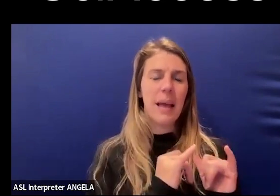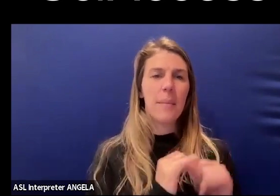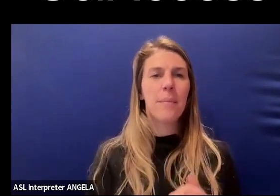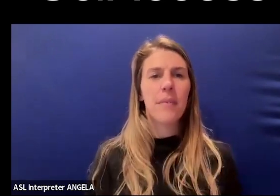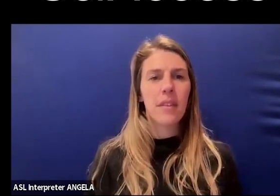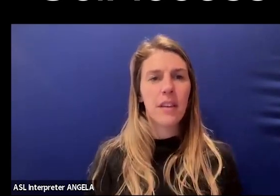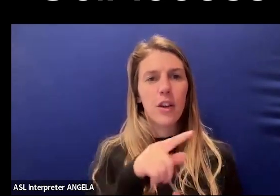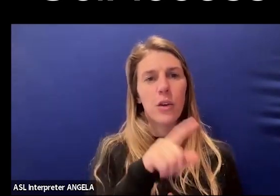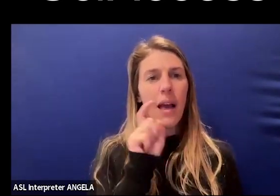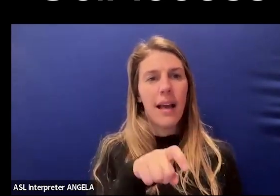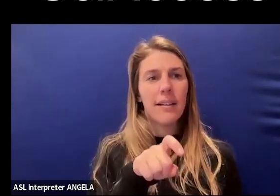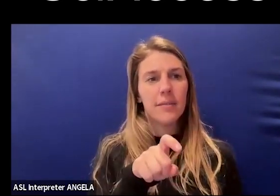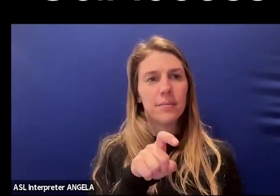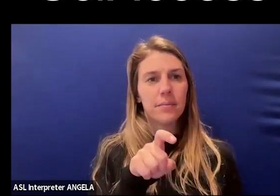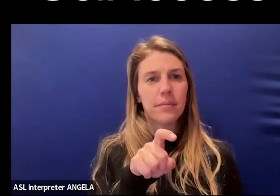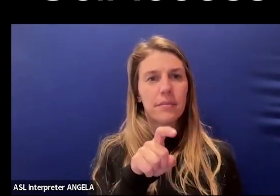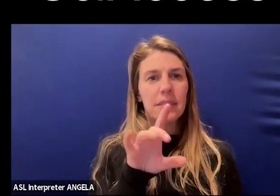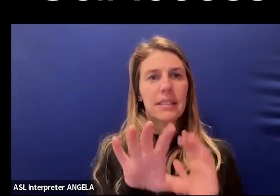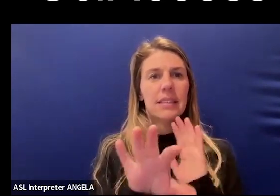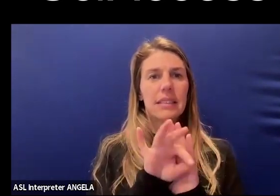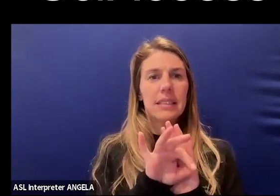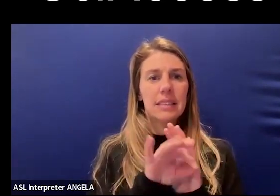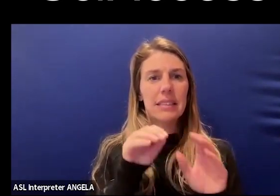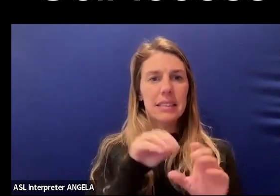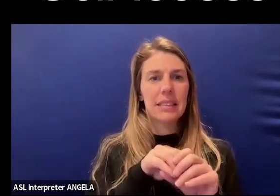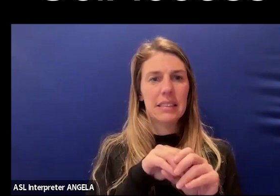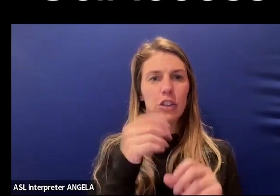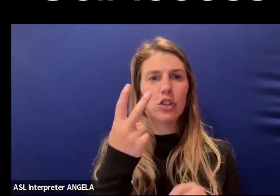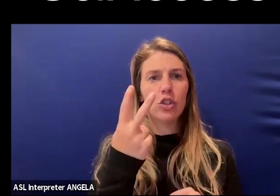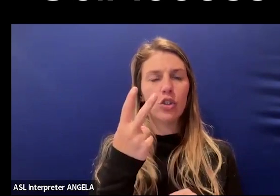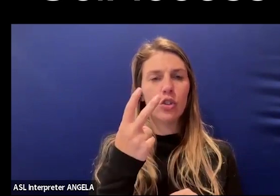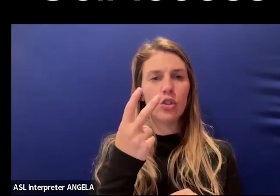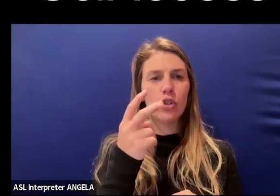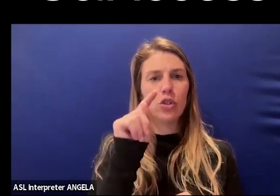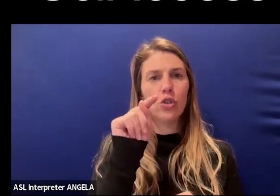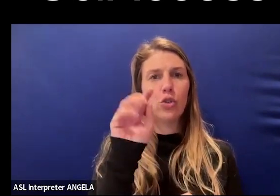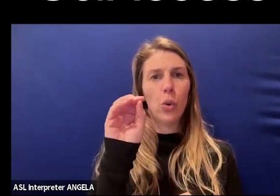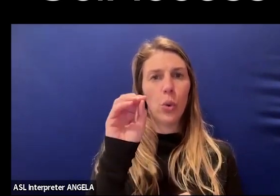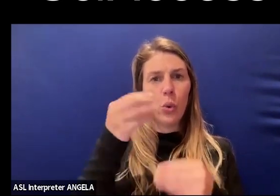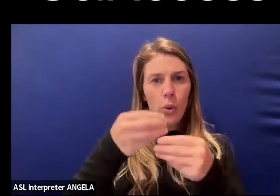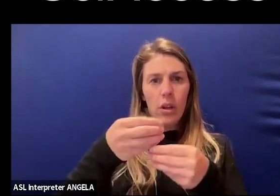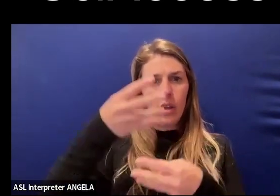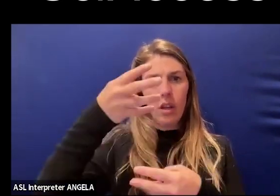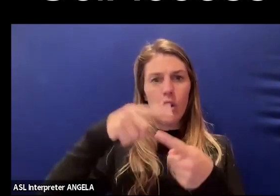You have to select in the two function. You have to change it from host and panelists to everyone.